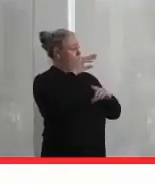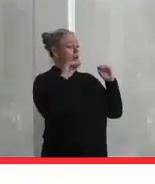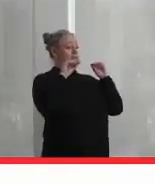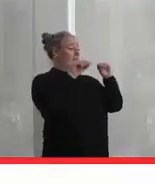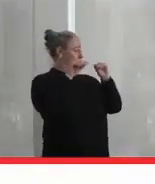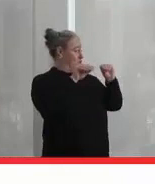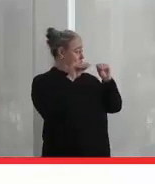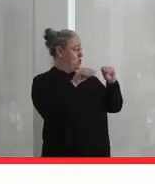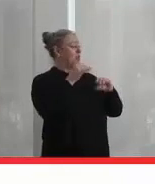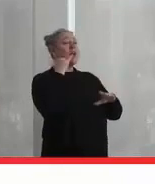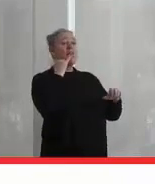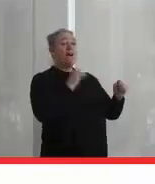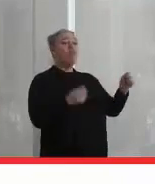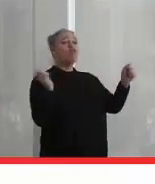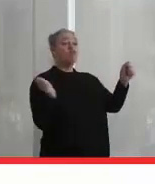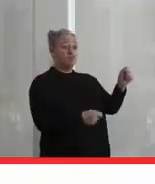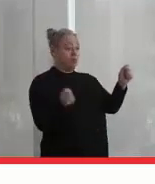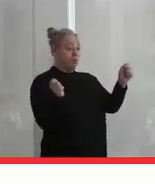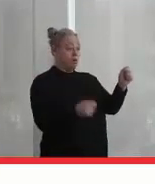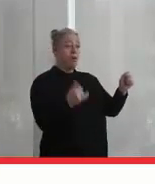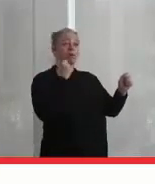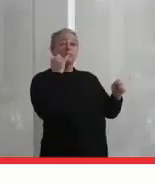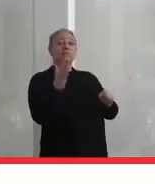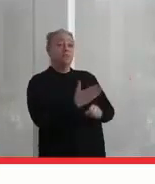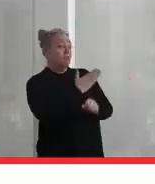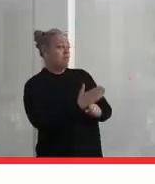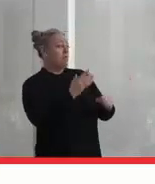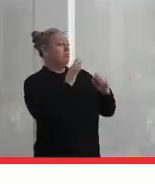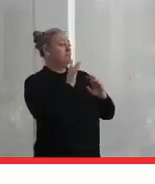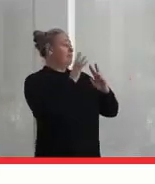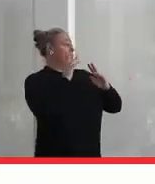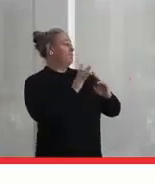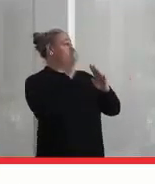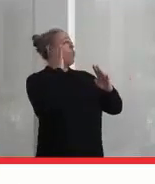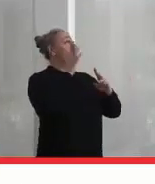And if you have a drum, bring your drum, and you can sing and dance. But there will be speakers as well.